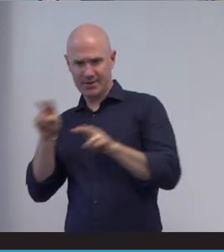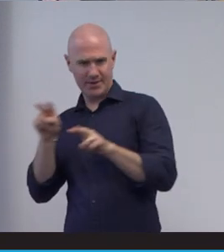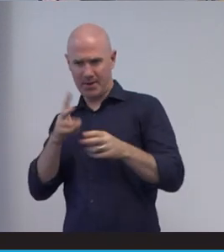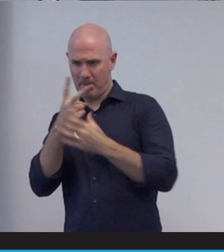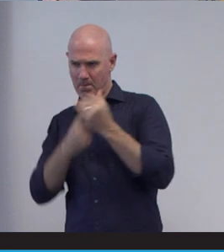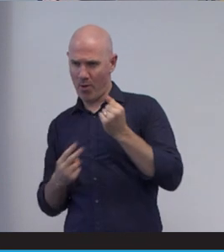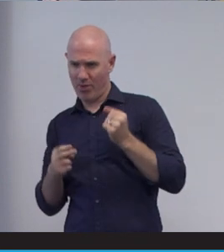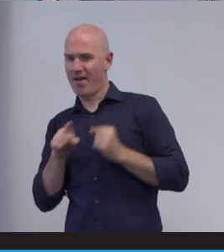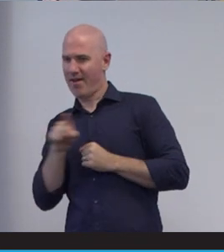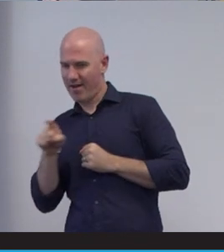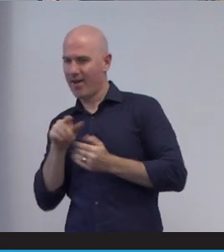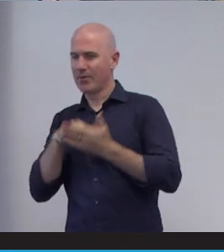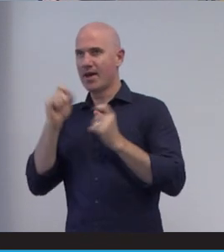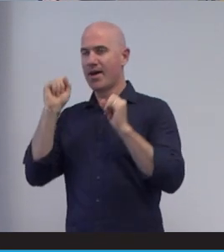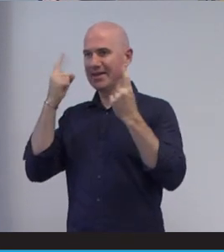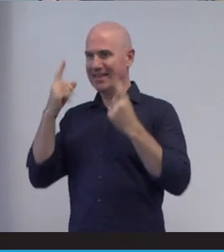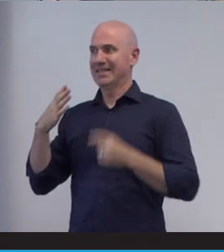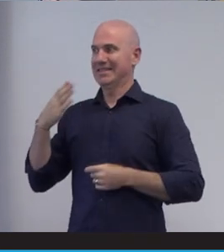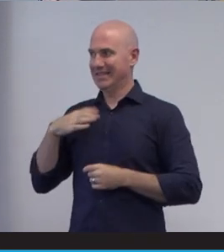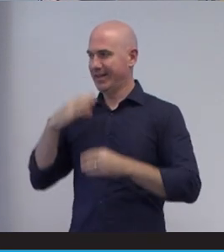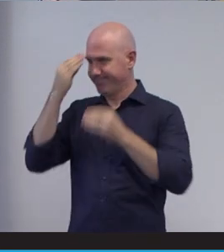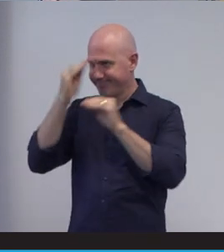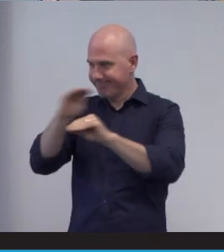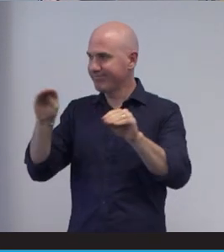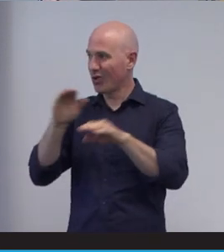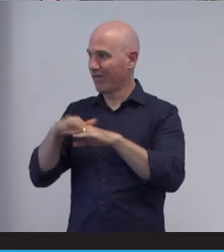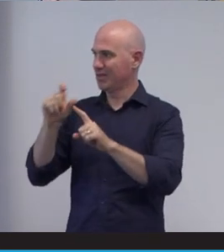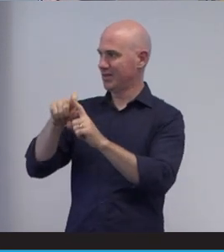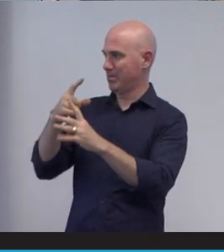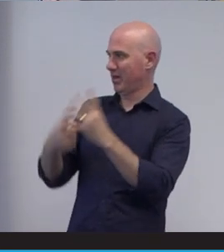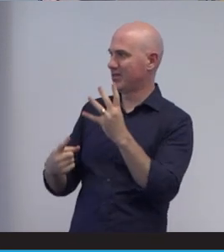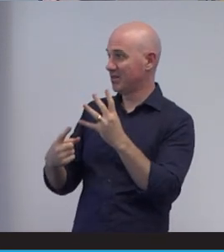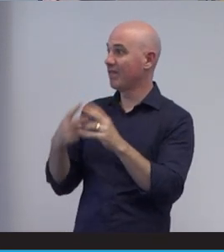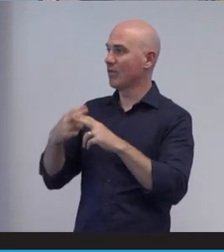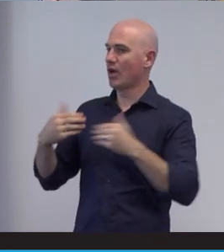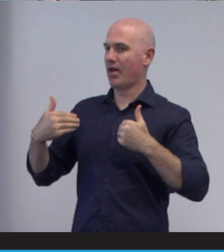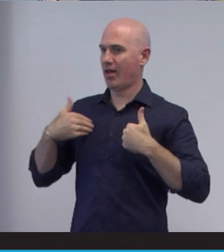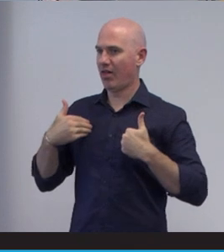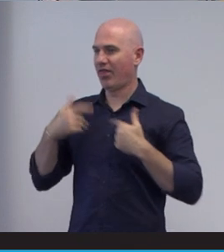importance of disability awareness among health providers. Mandy believes that creating awareness